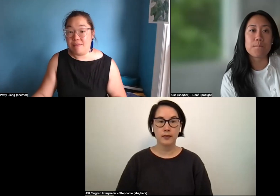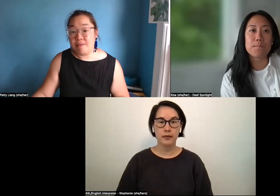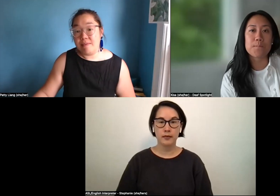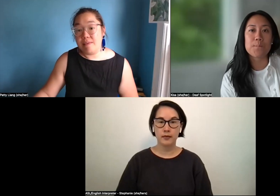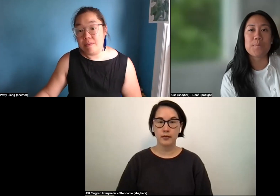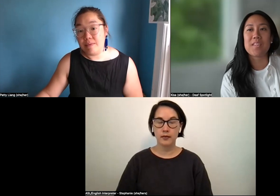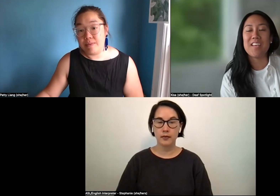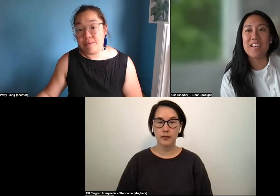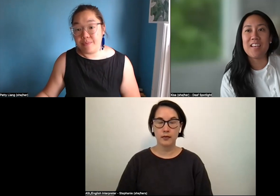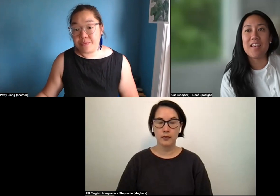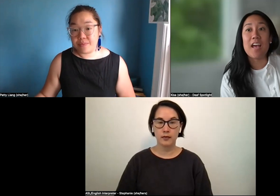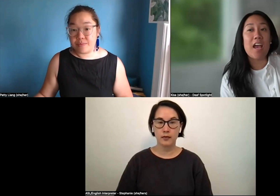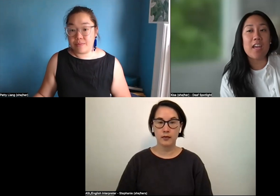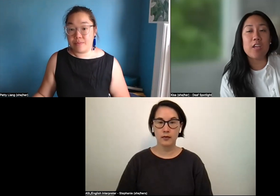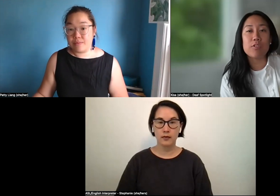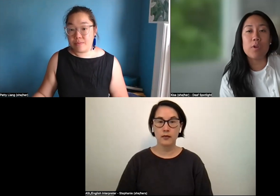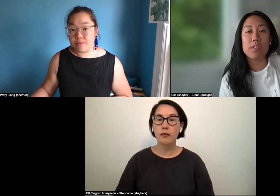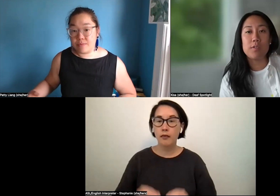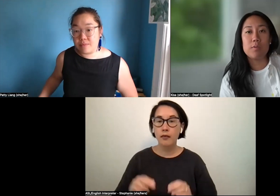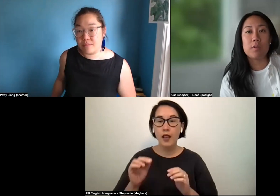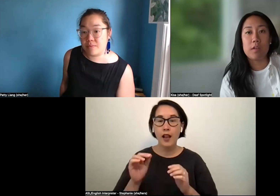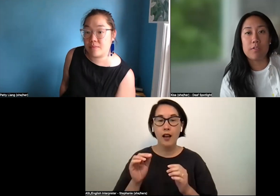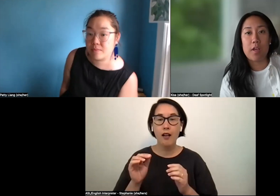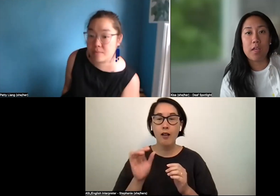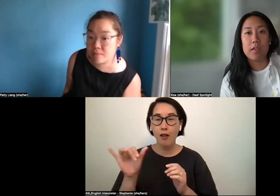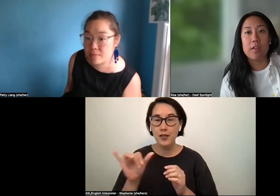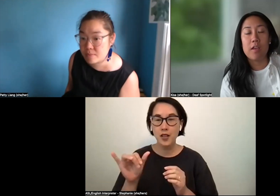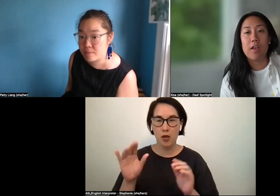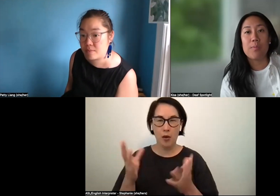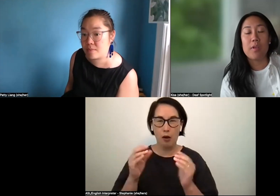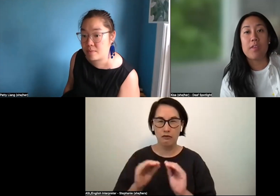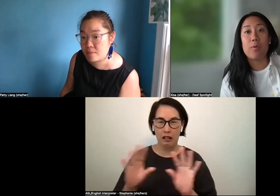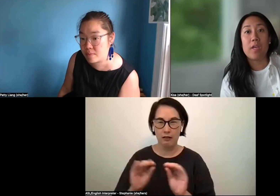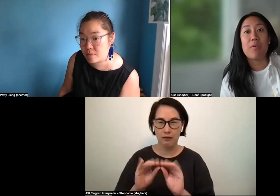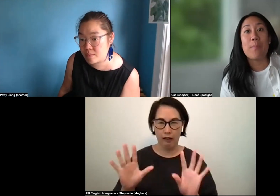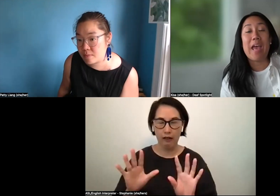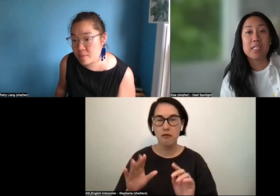Go ahead. And I also wanted to clarify that we have a